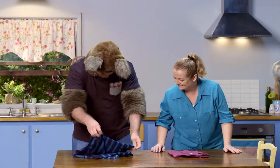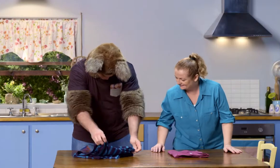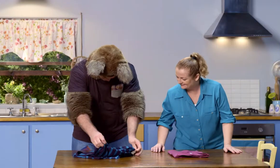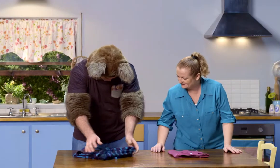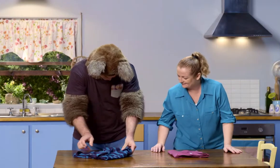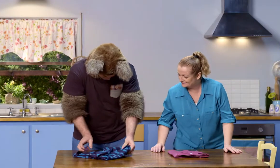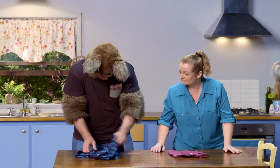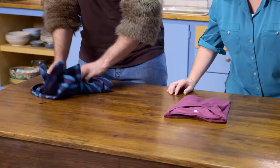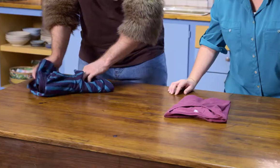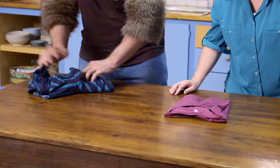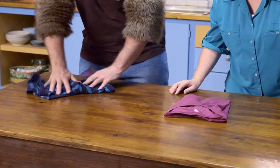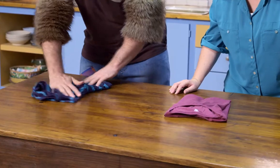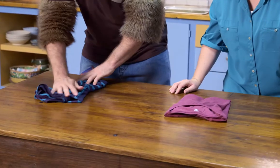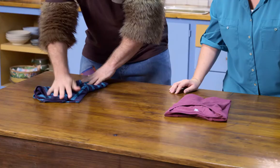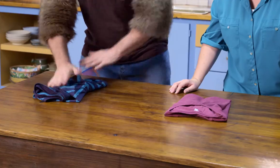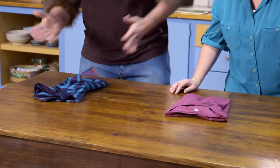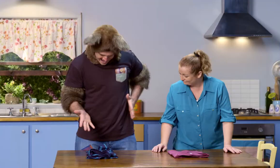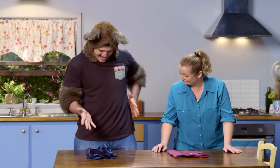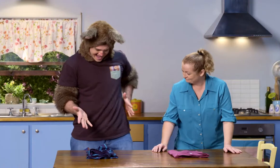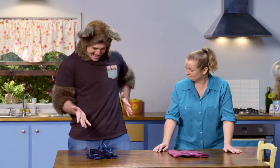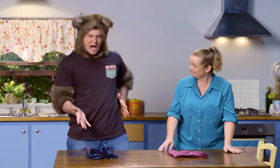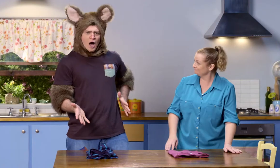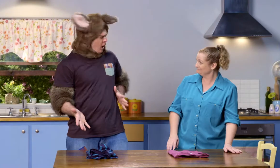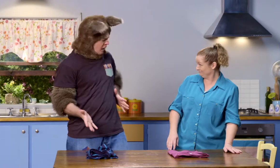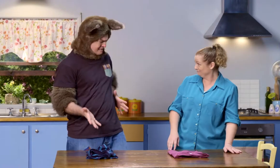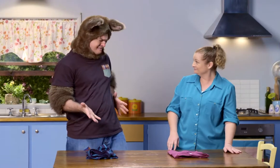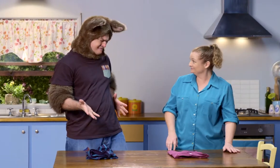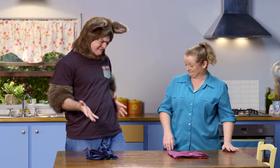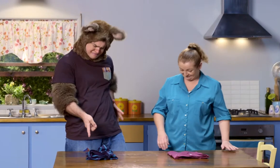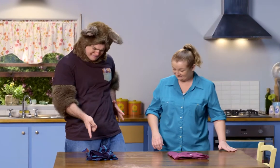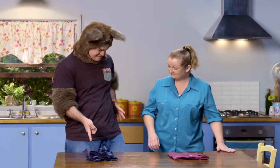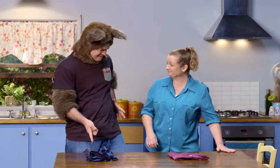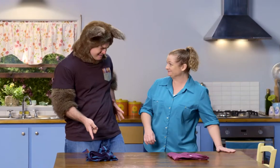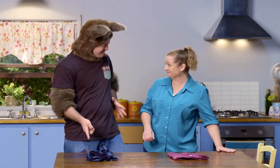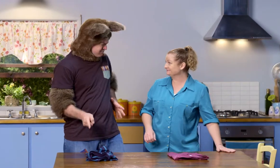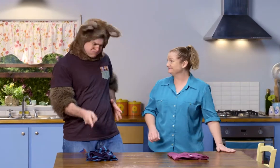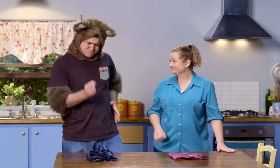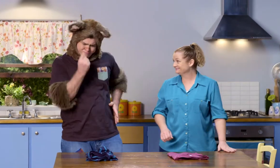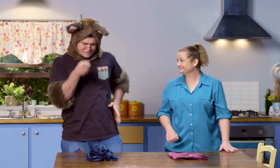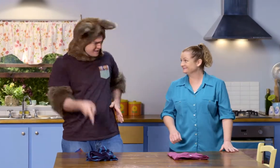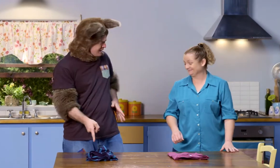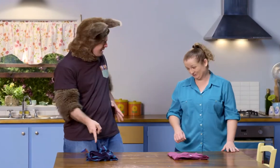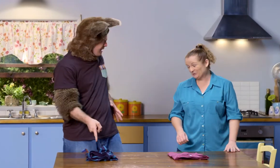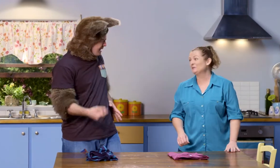Hmm. Done. Ooh! Oh... This is tricky.